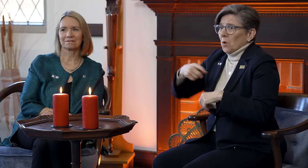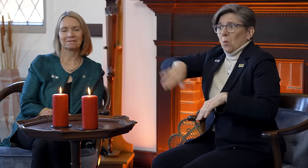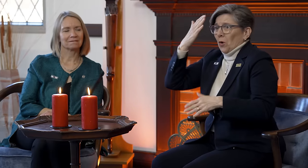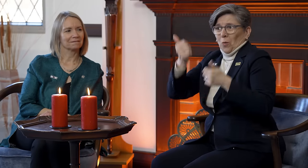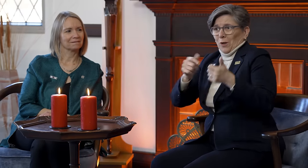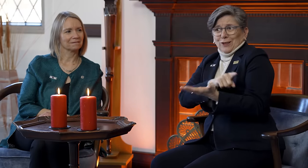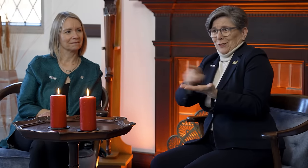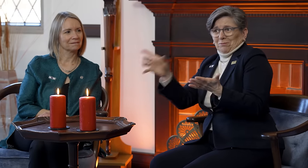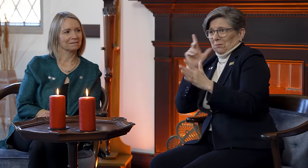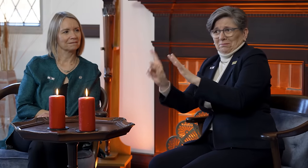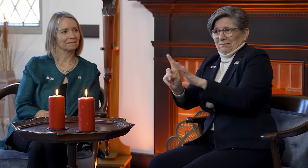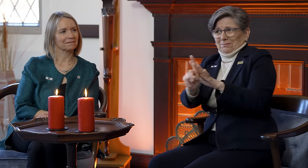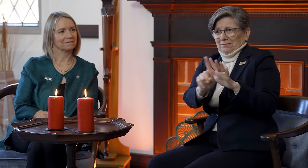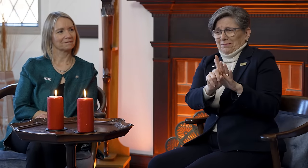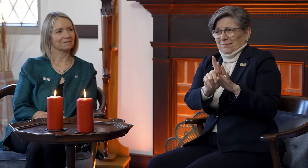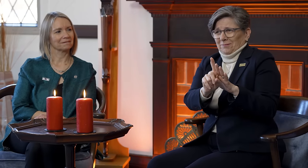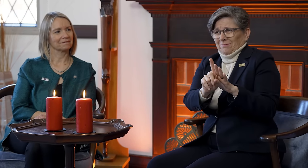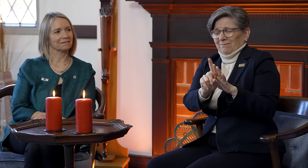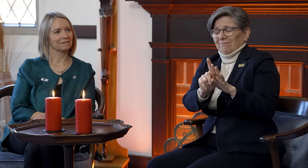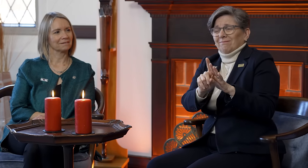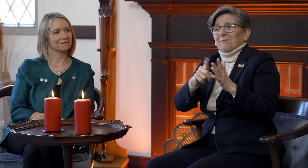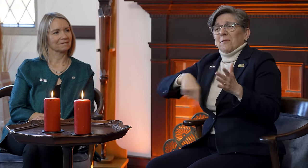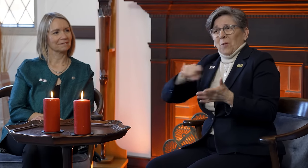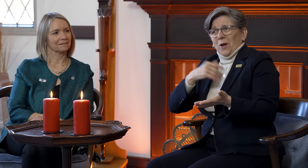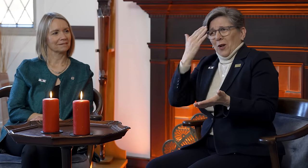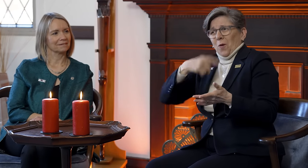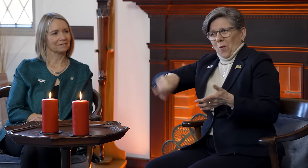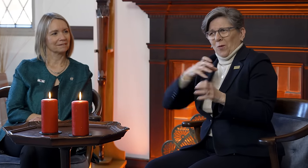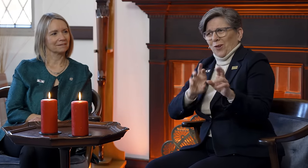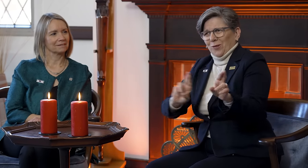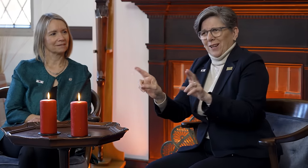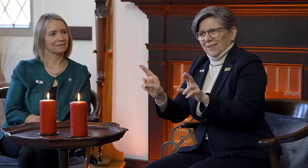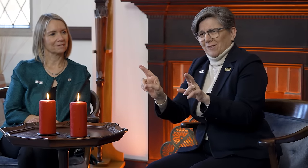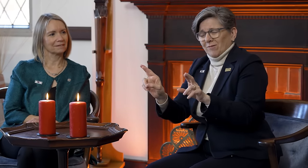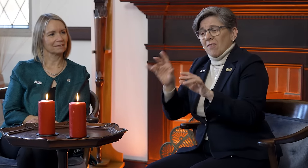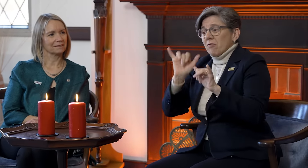We don't know what challenges will arise, but we will be ready for them.